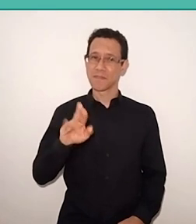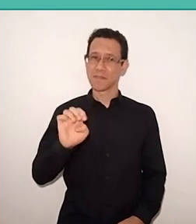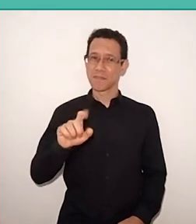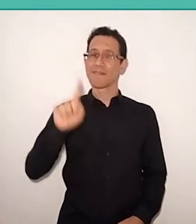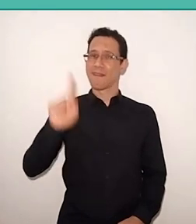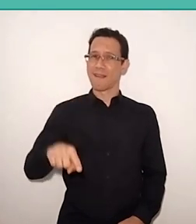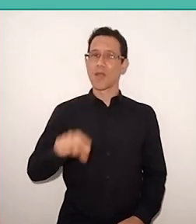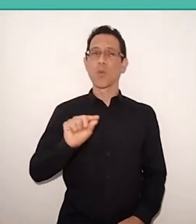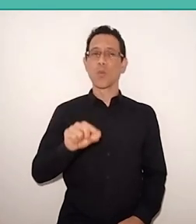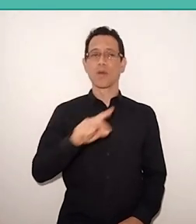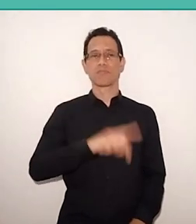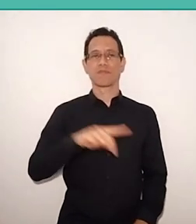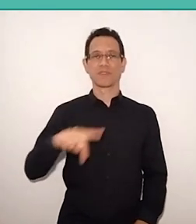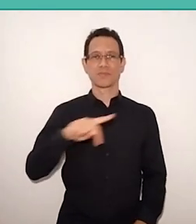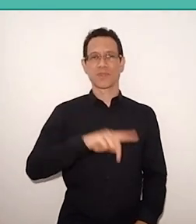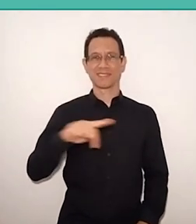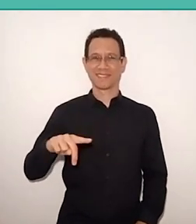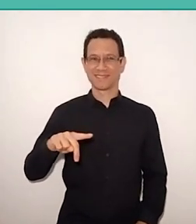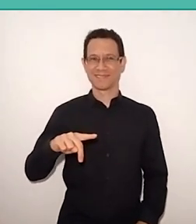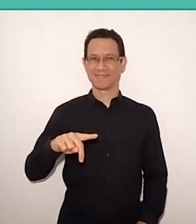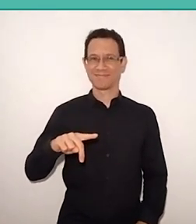are those who, in a way,